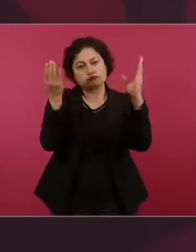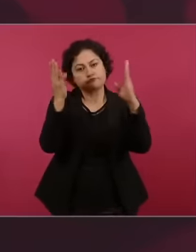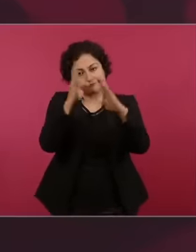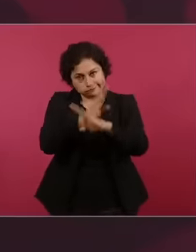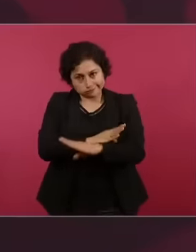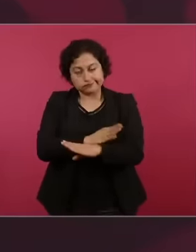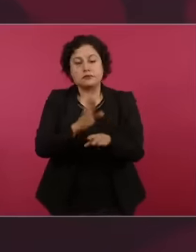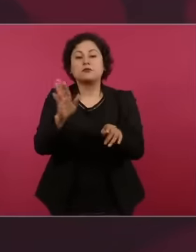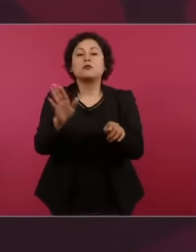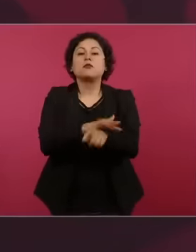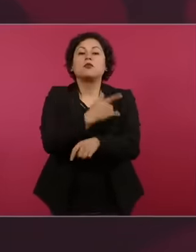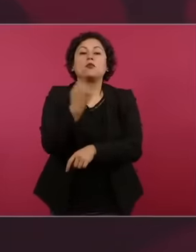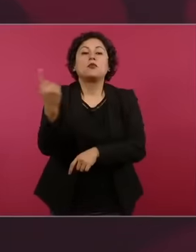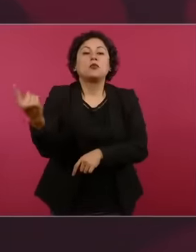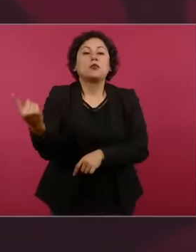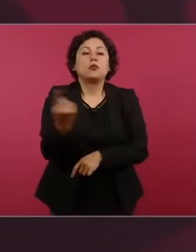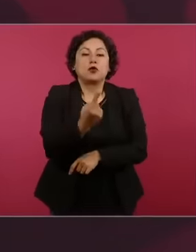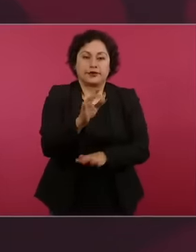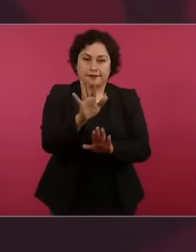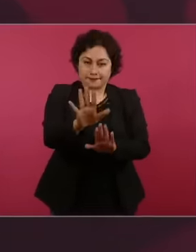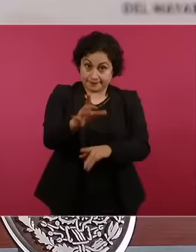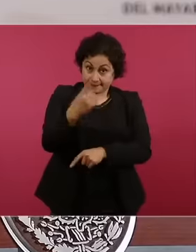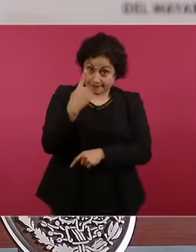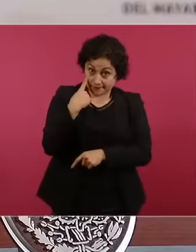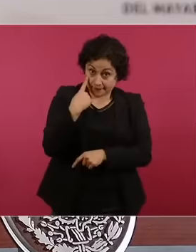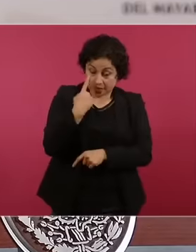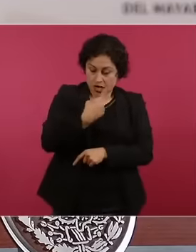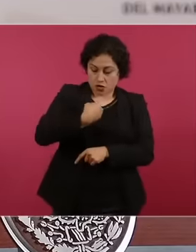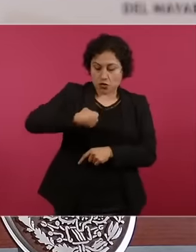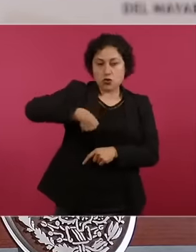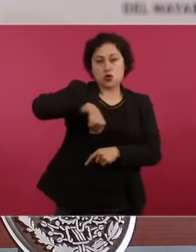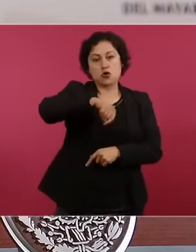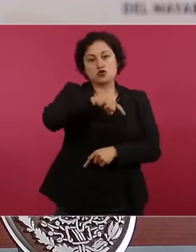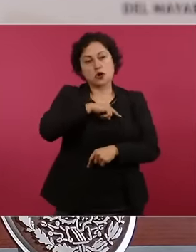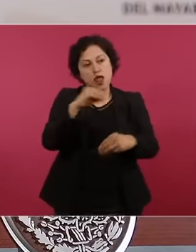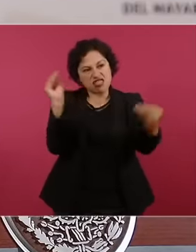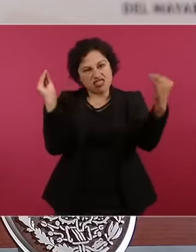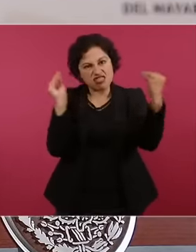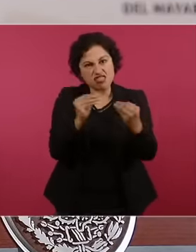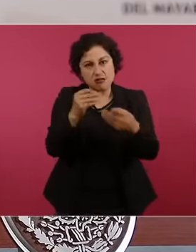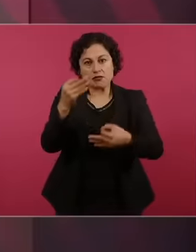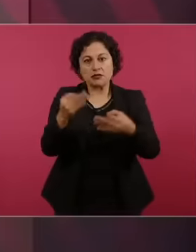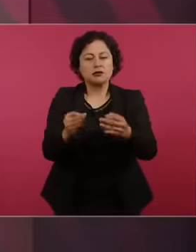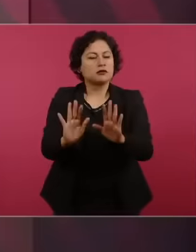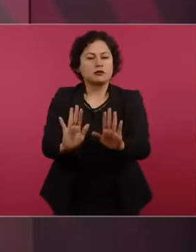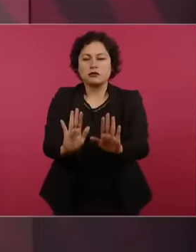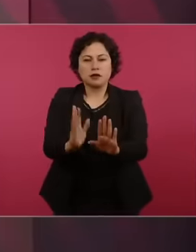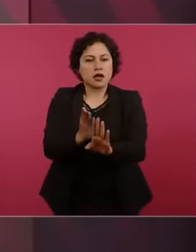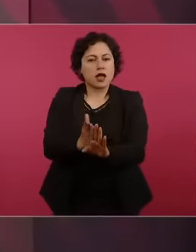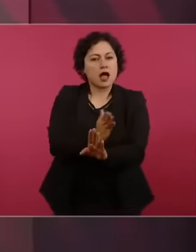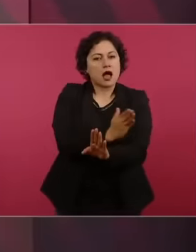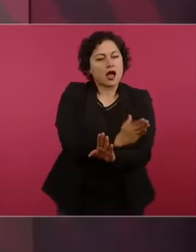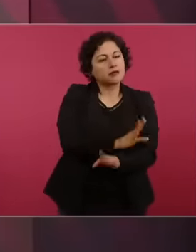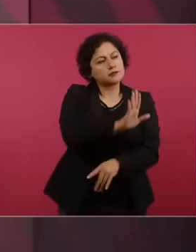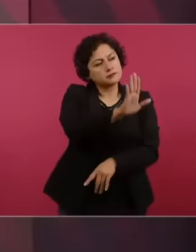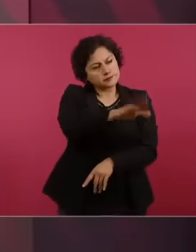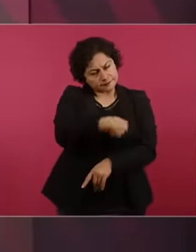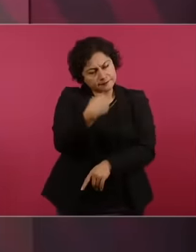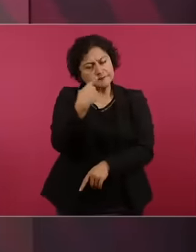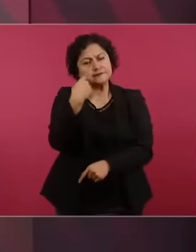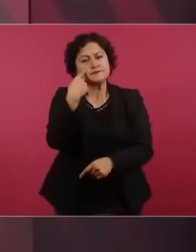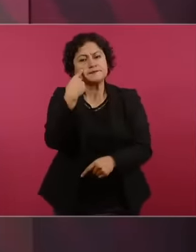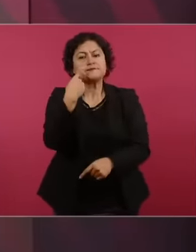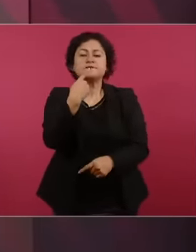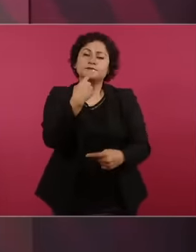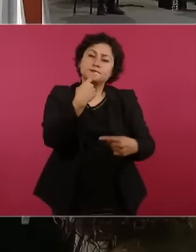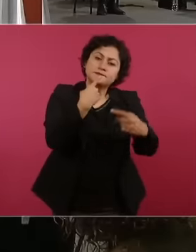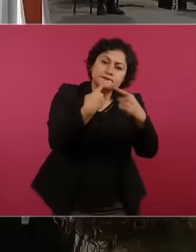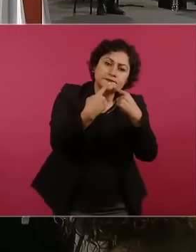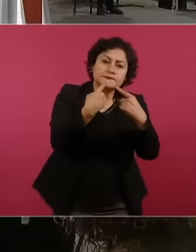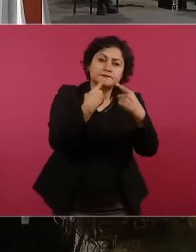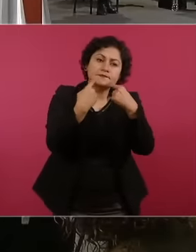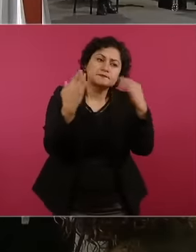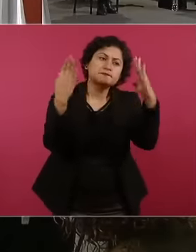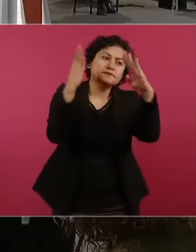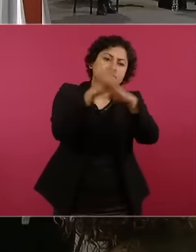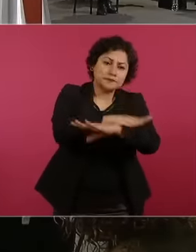going to a complaint or a court case we always look for an agreement, we have reached agreements with